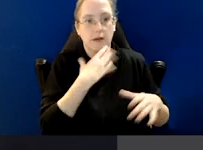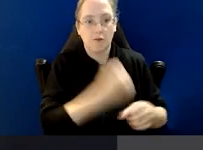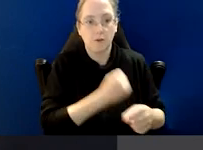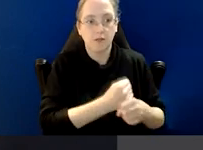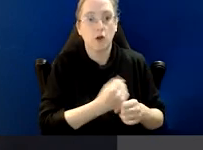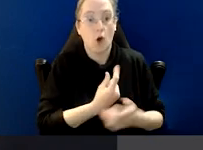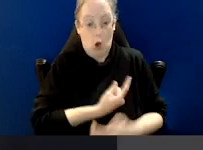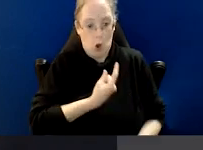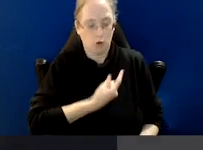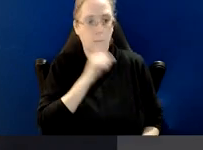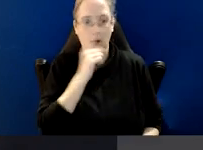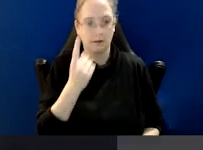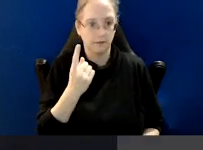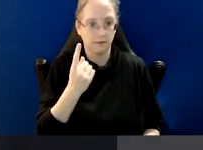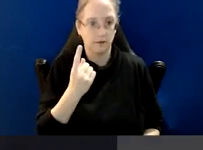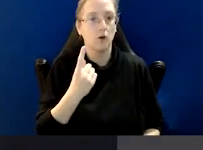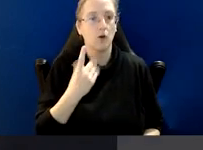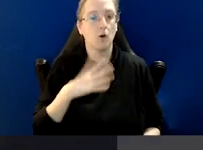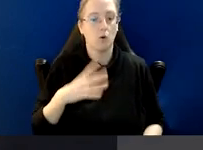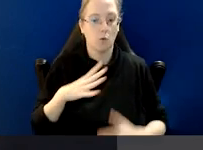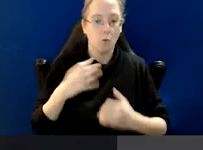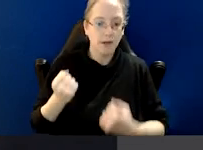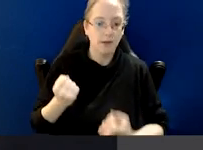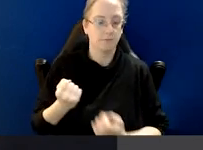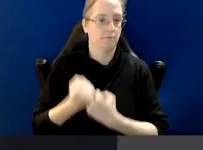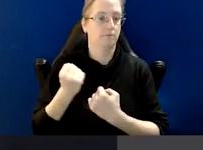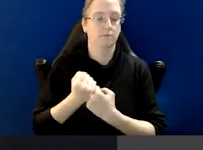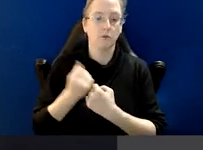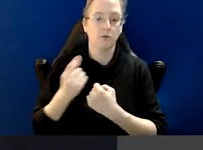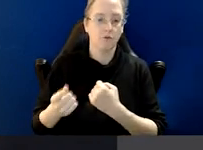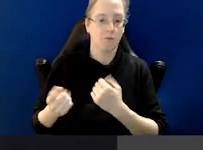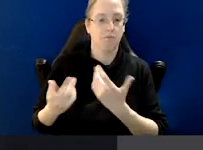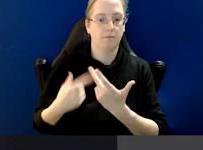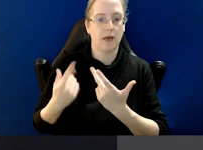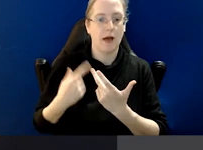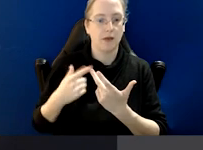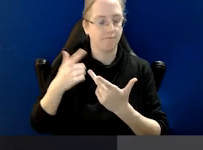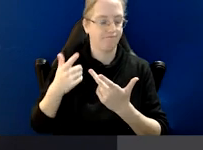We need ethical leadership and a pro integrity culture.